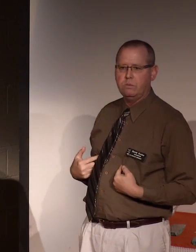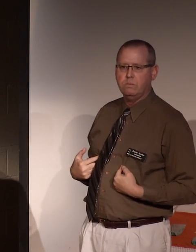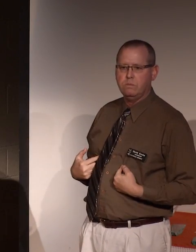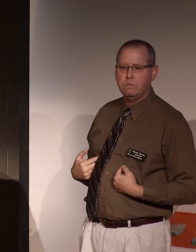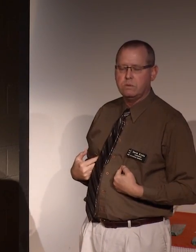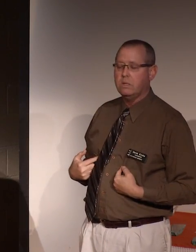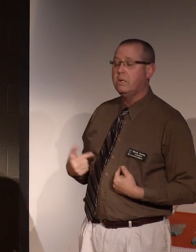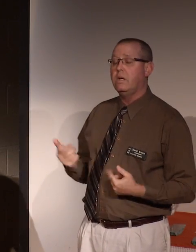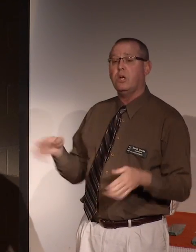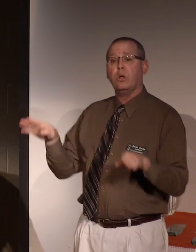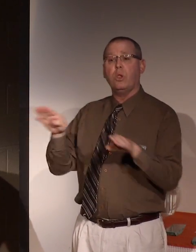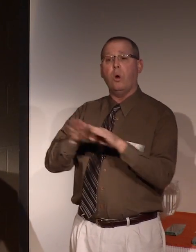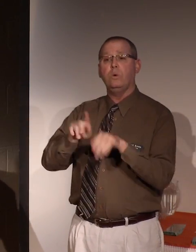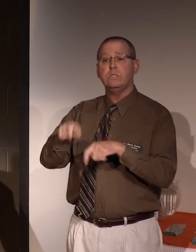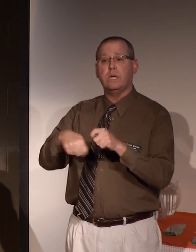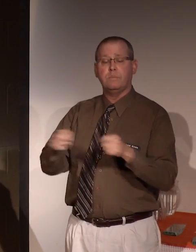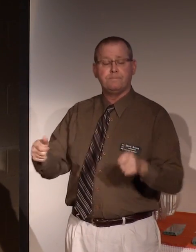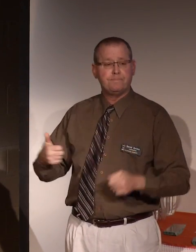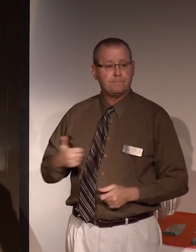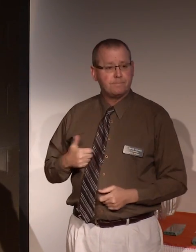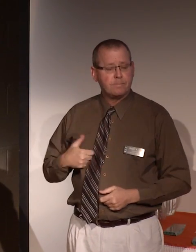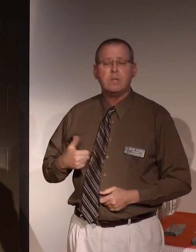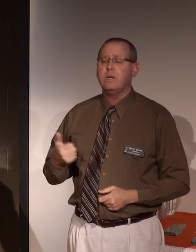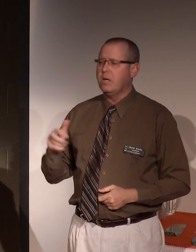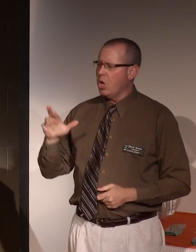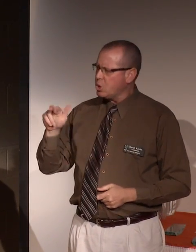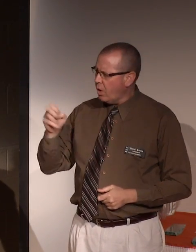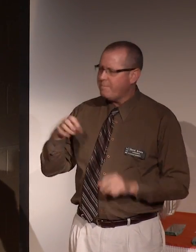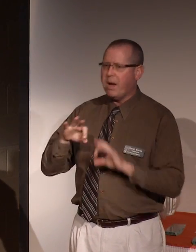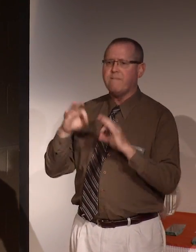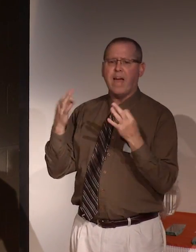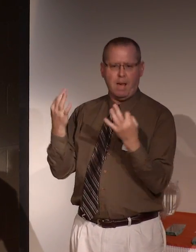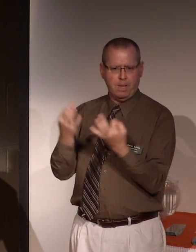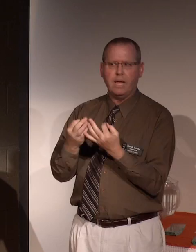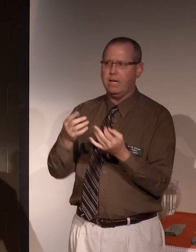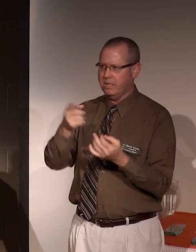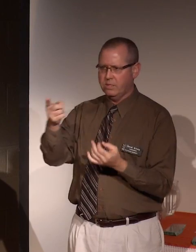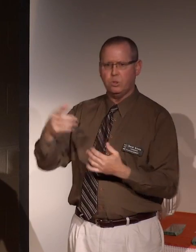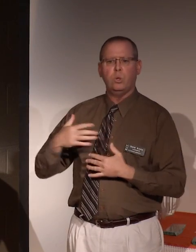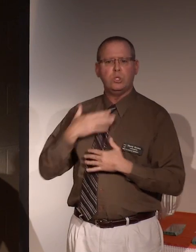In closing, it's rare for my family to enjoy the fruits of my